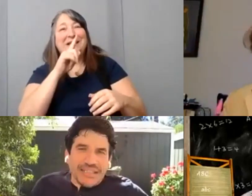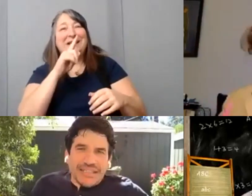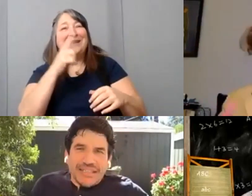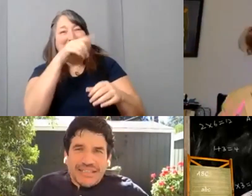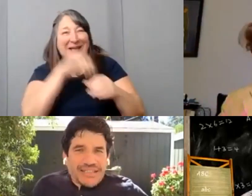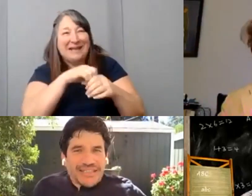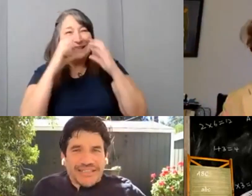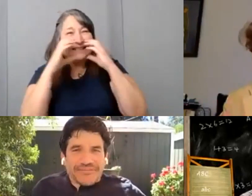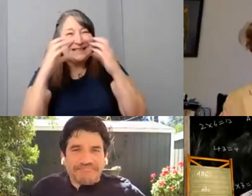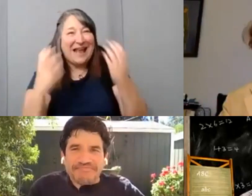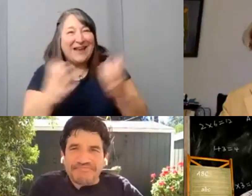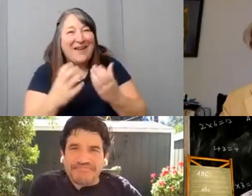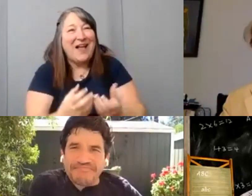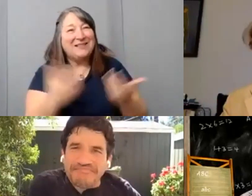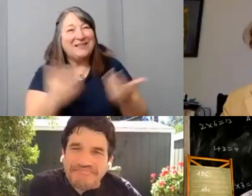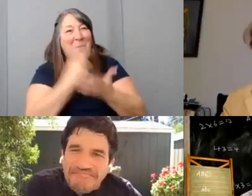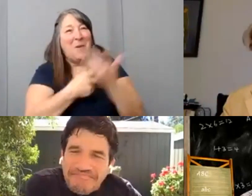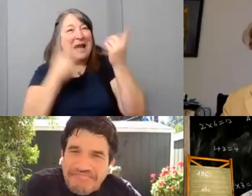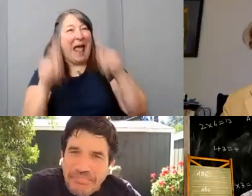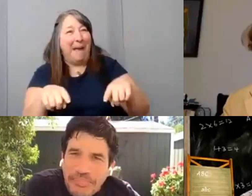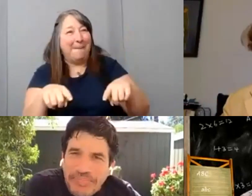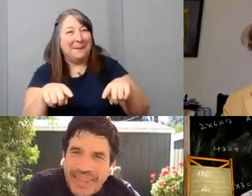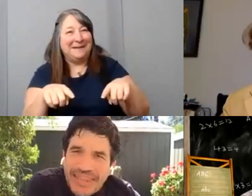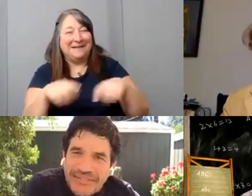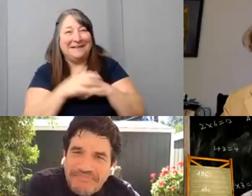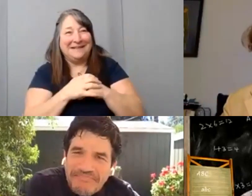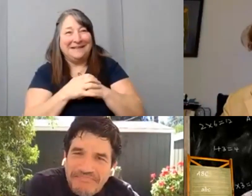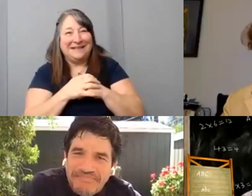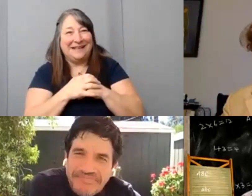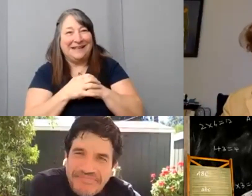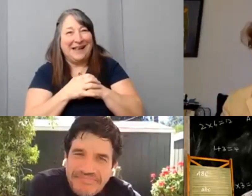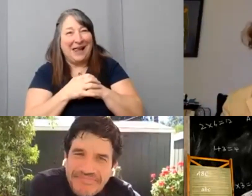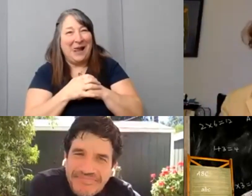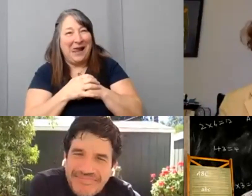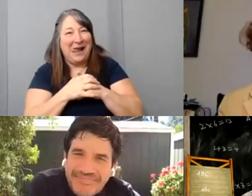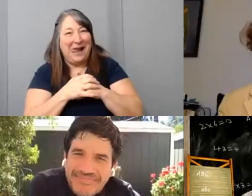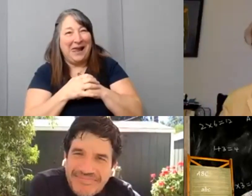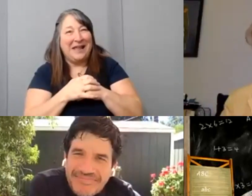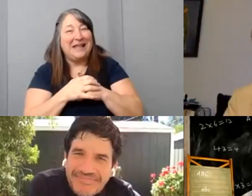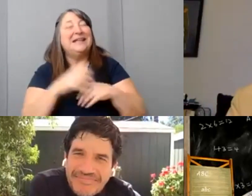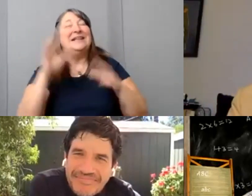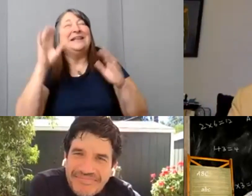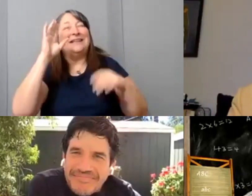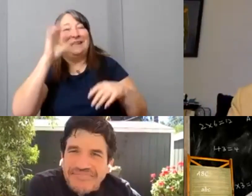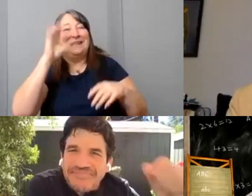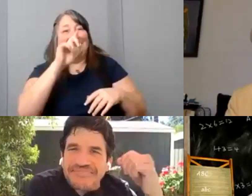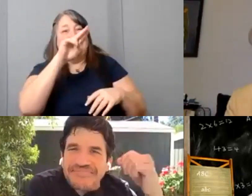[Nic] That’s right! [Danny] What happened? [Nic] You know, here’s the thing Danny and I Danny and I have had the